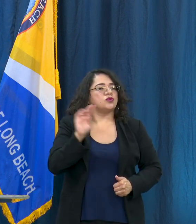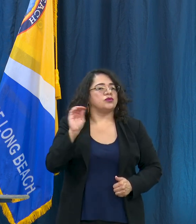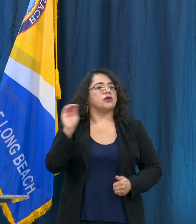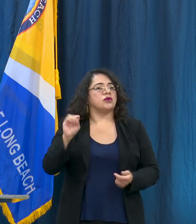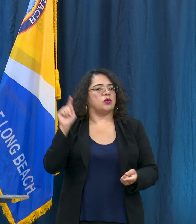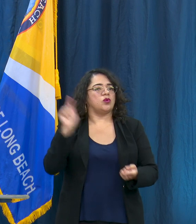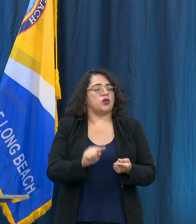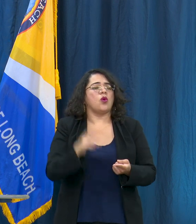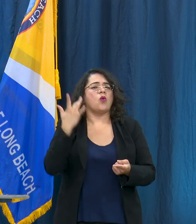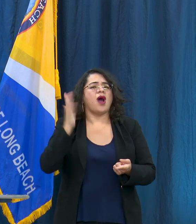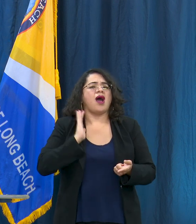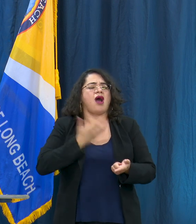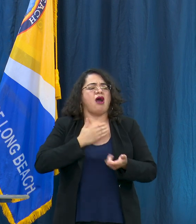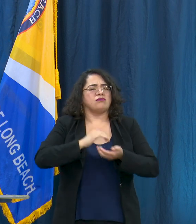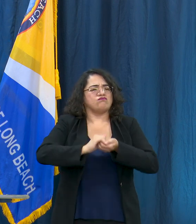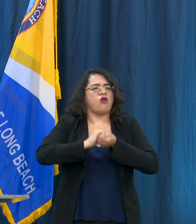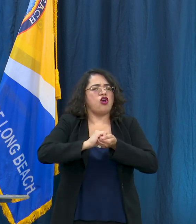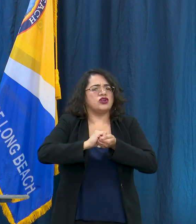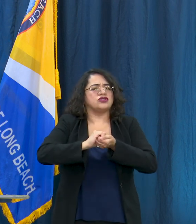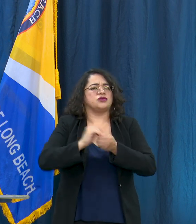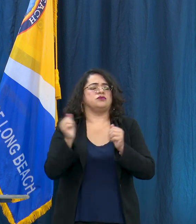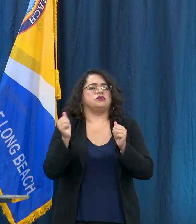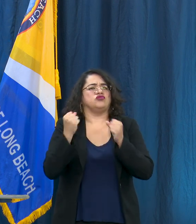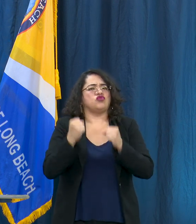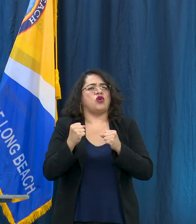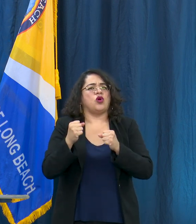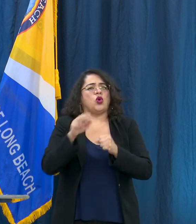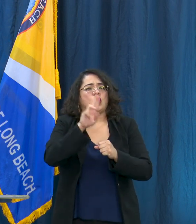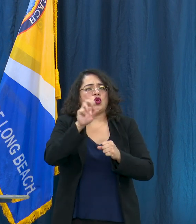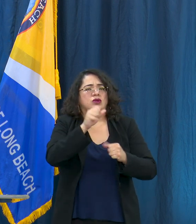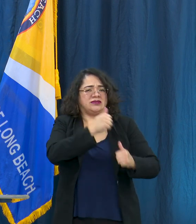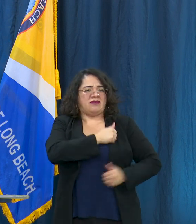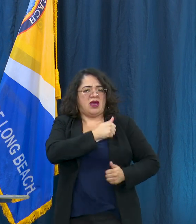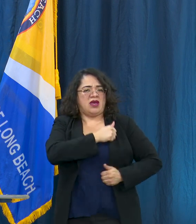our strong partnerships that we've had with US Vets, The Villages at Cabrillo,